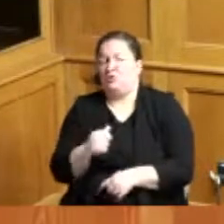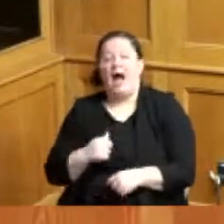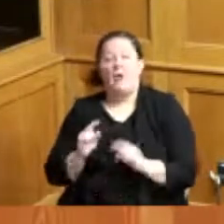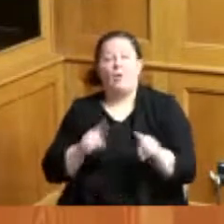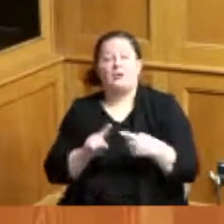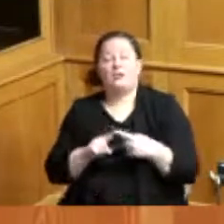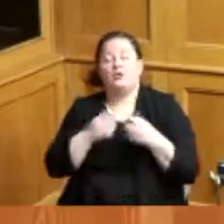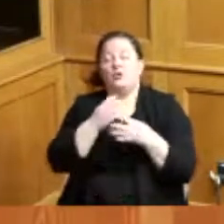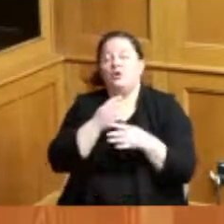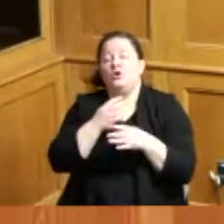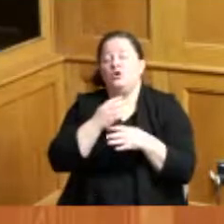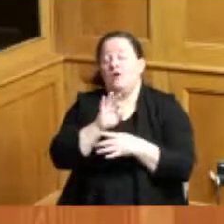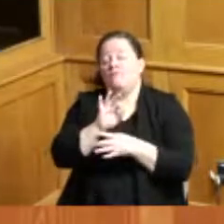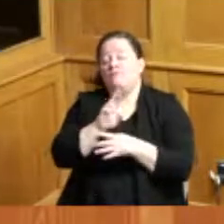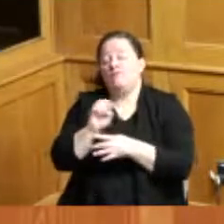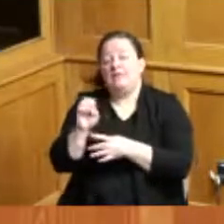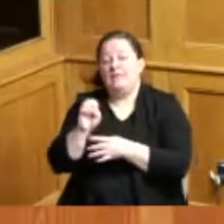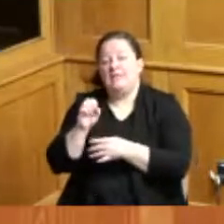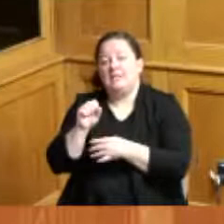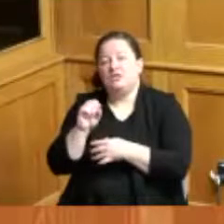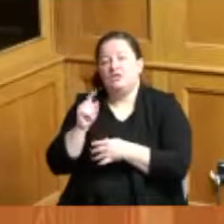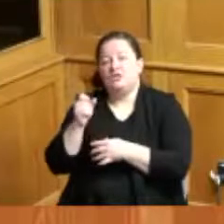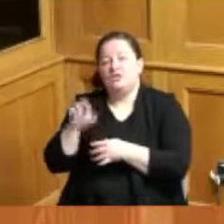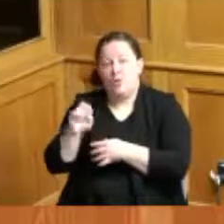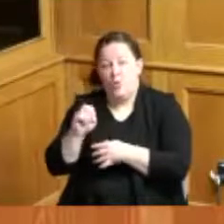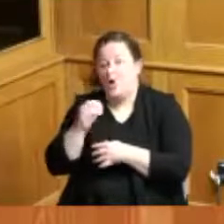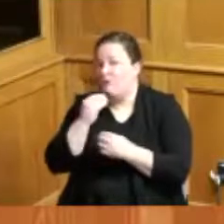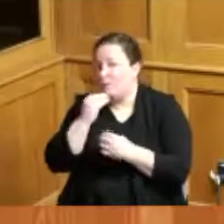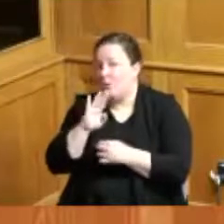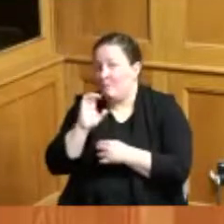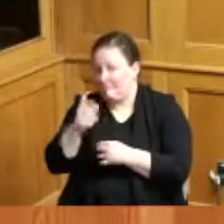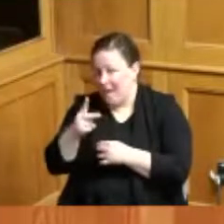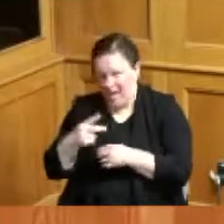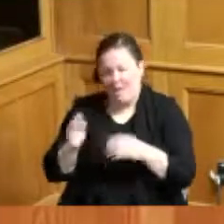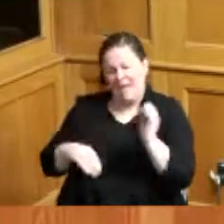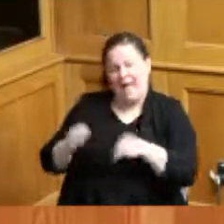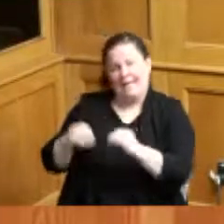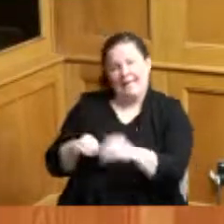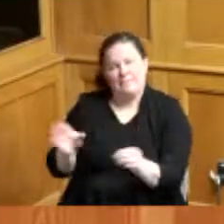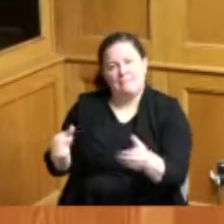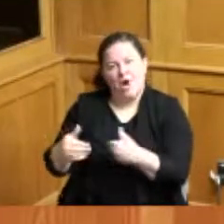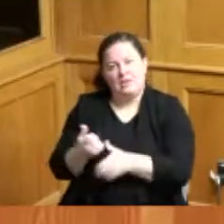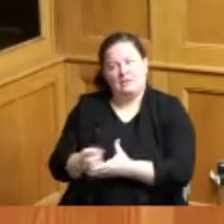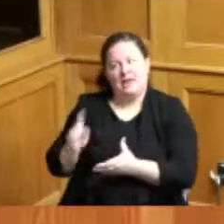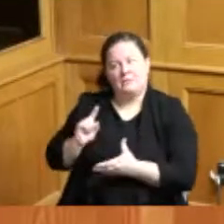food bank and helped pack up some boxes last Friday for people right before the Super Bowl